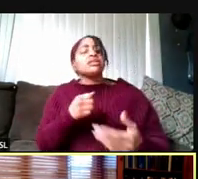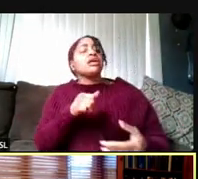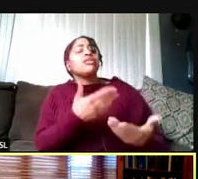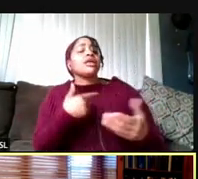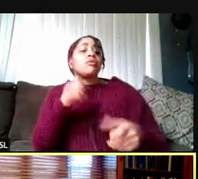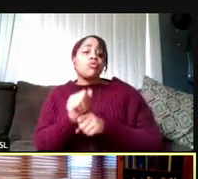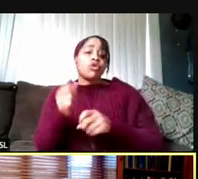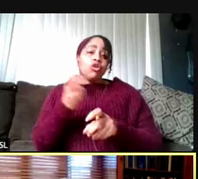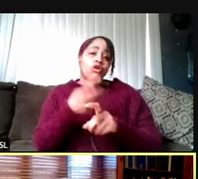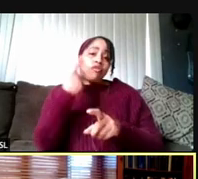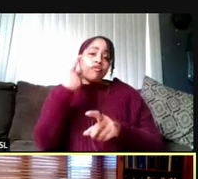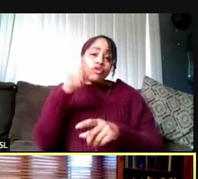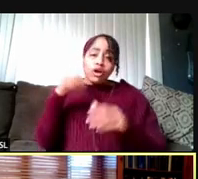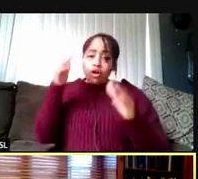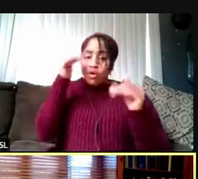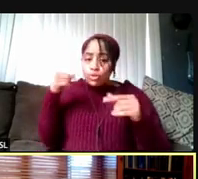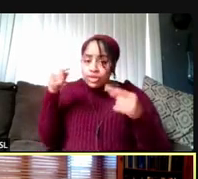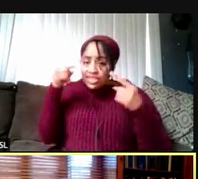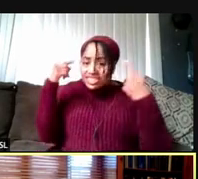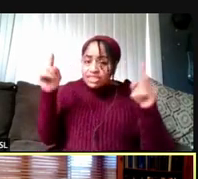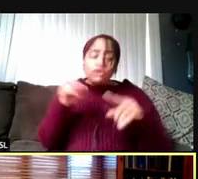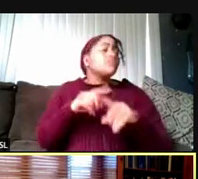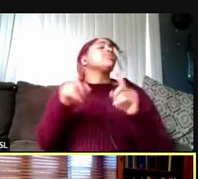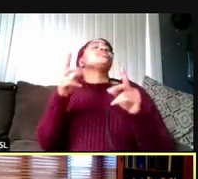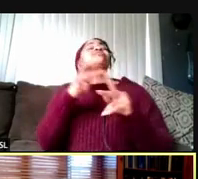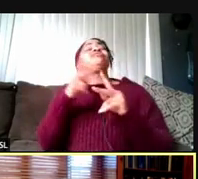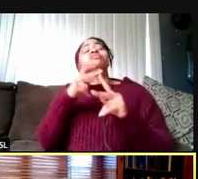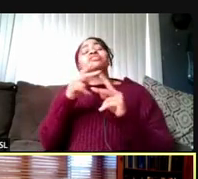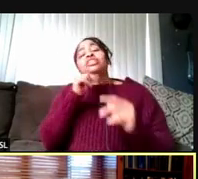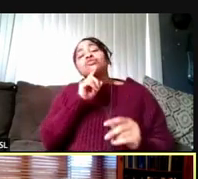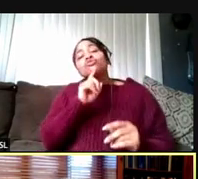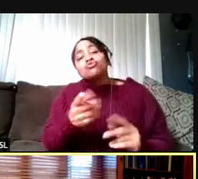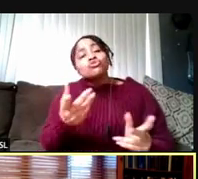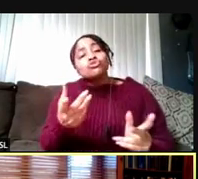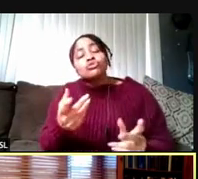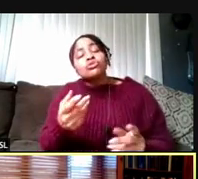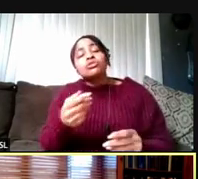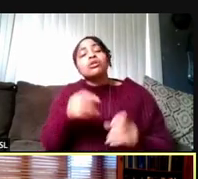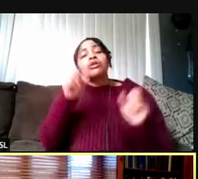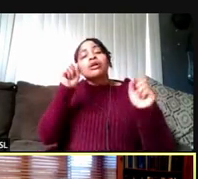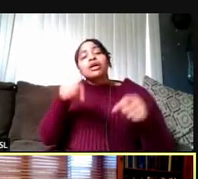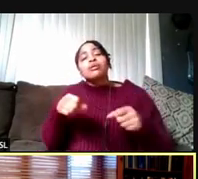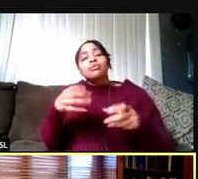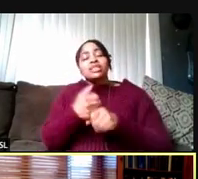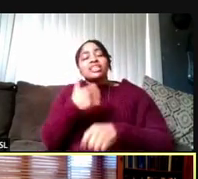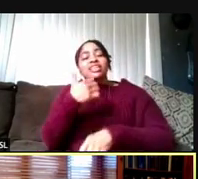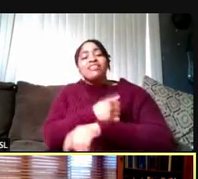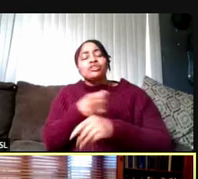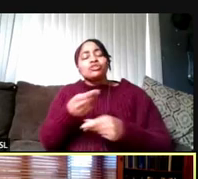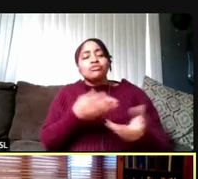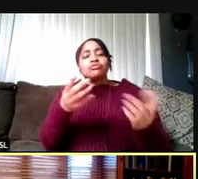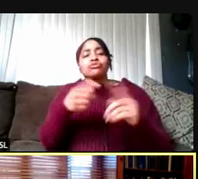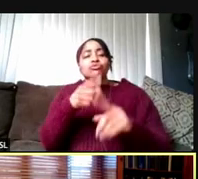and I hope we're successful, but it's very uncertain still, is to be able to give vaccines to students before they head home.